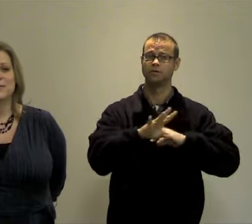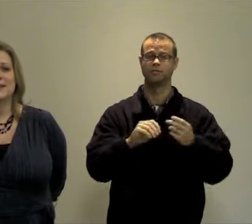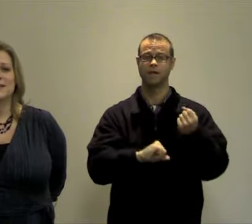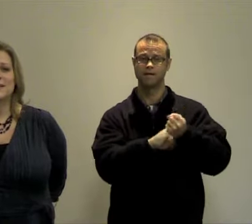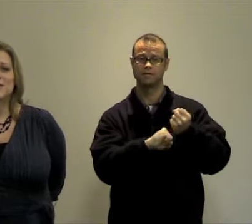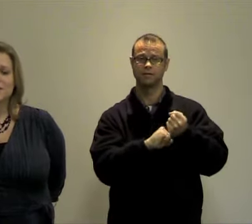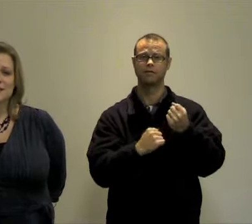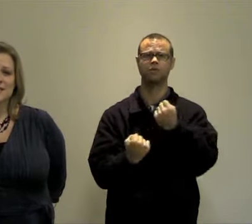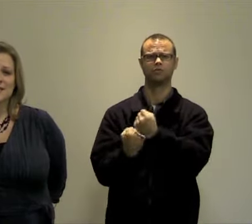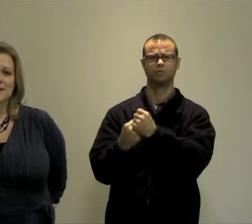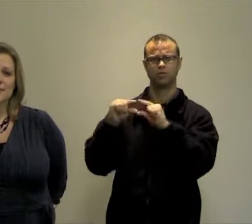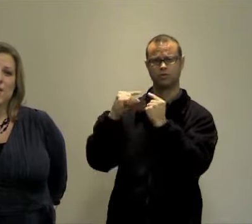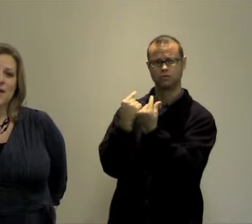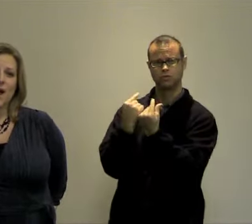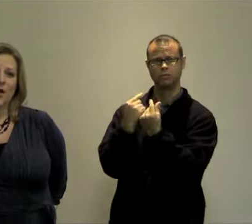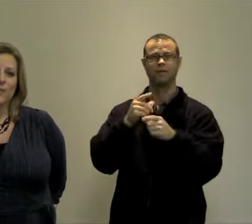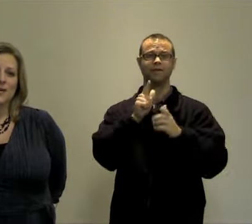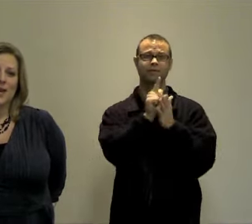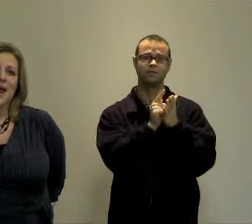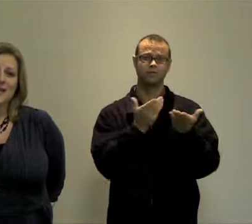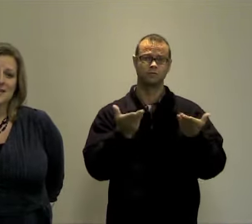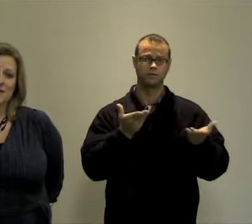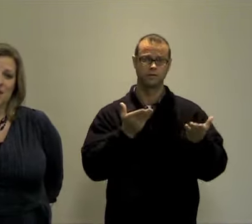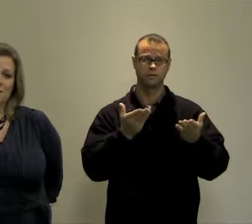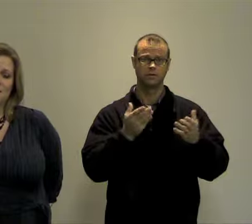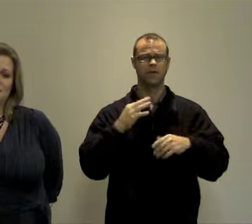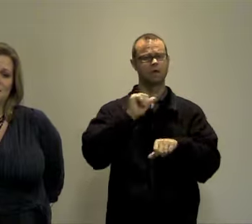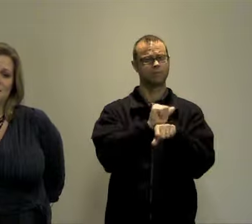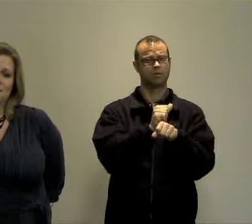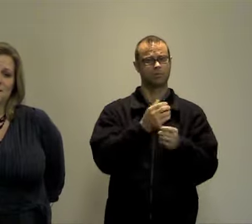groups, legal services, employment help, and access to benefits.